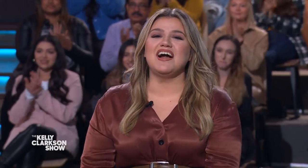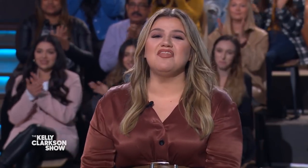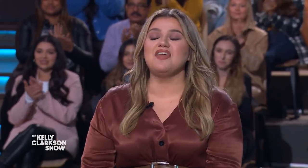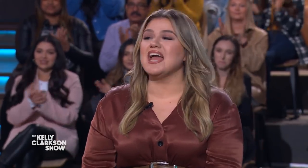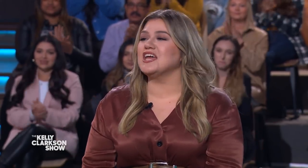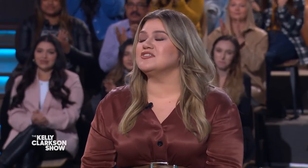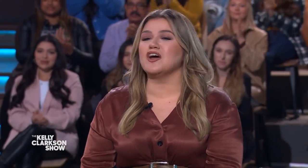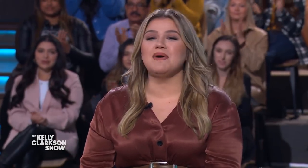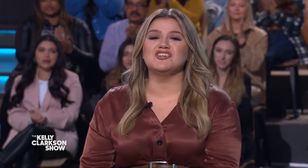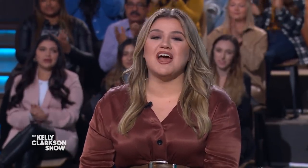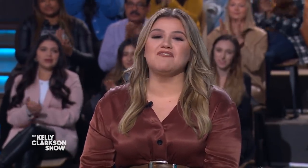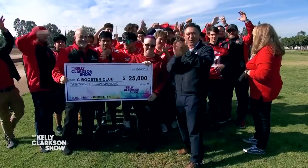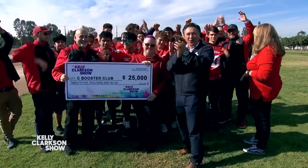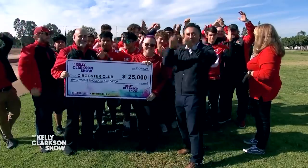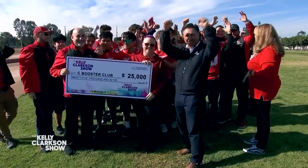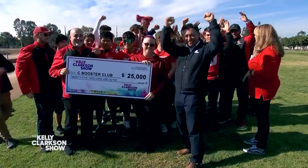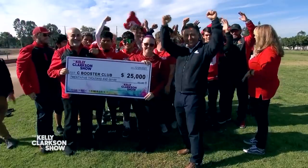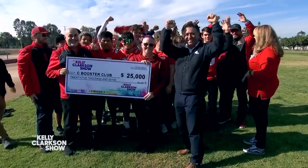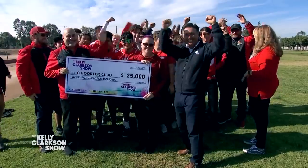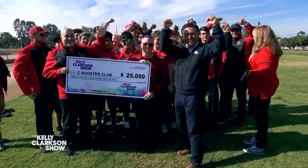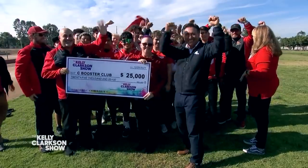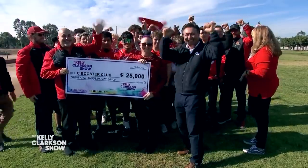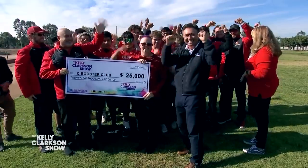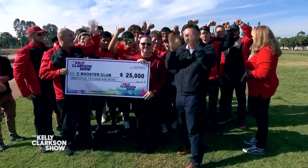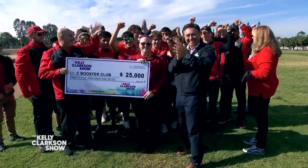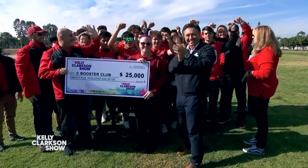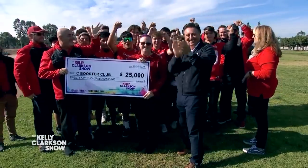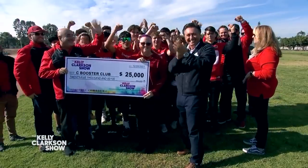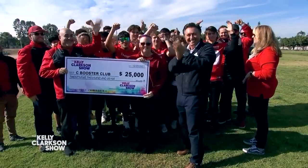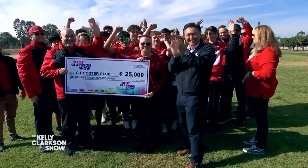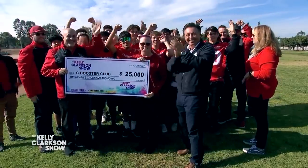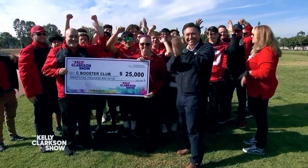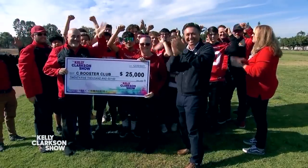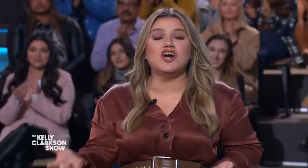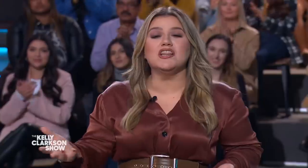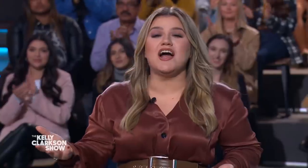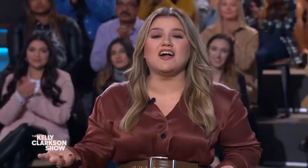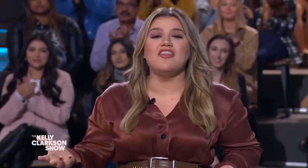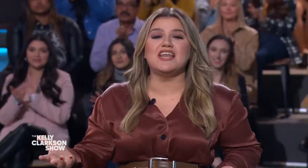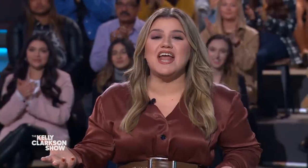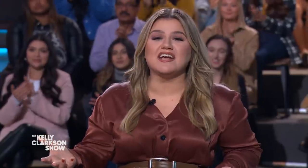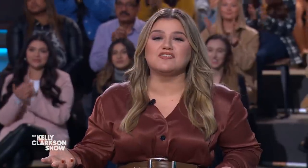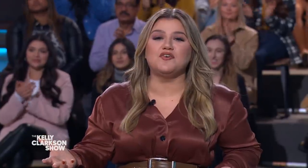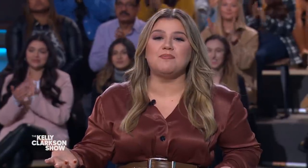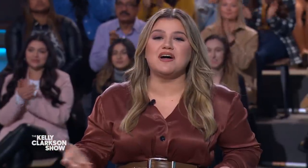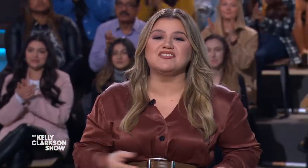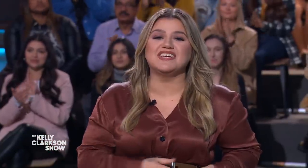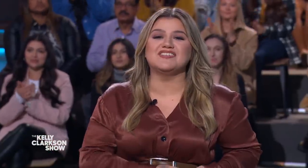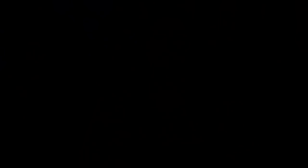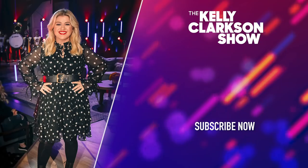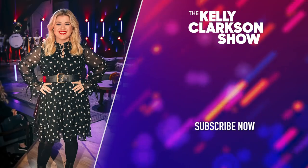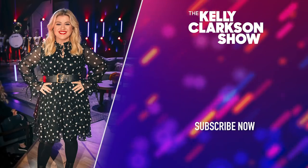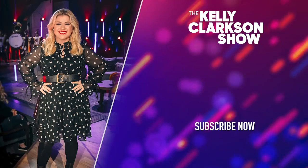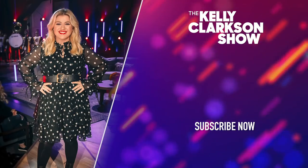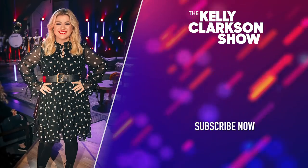Oh, my god. Thank you so much, everyone. Y'all have such a great Christmas and good luck on the next football season y'all.